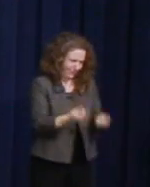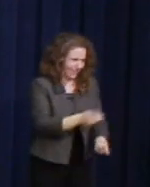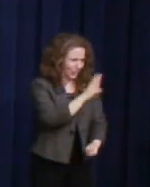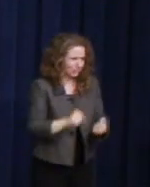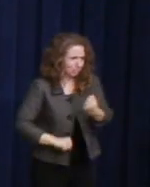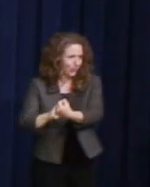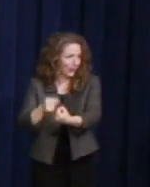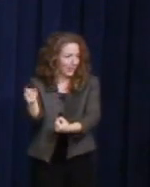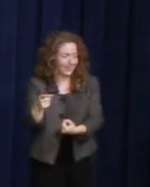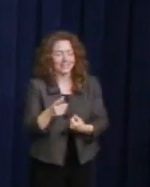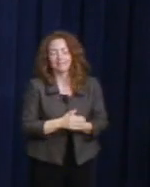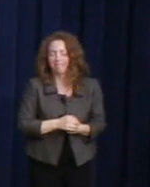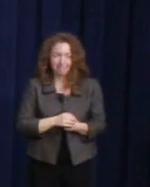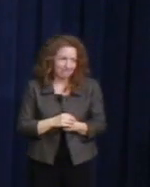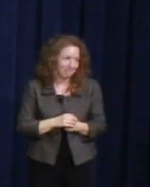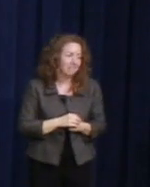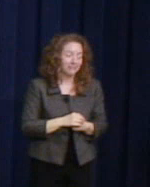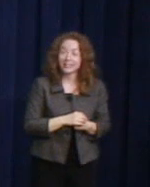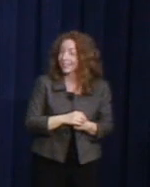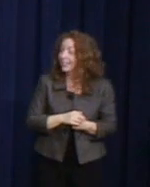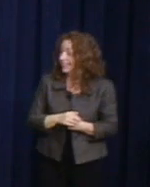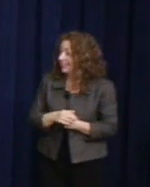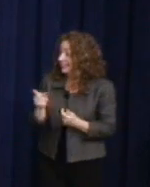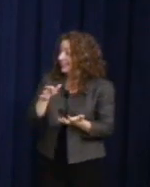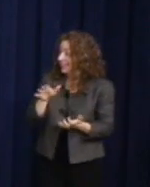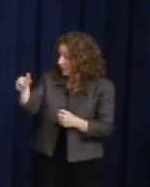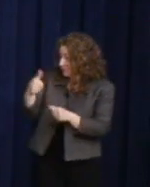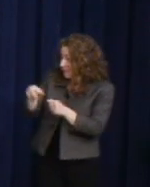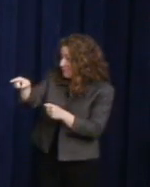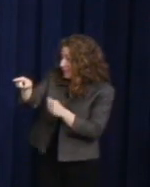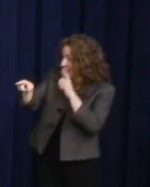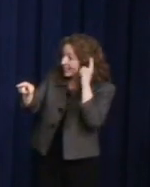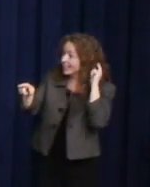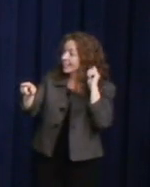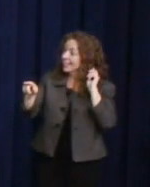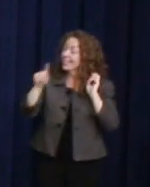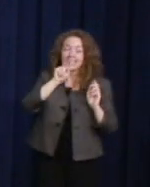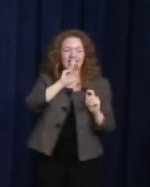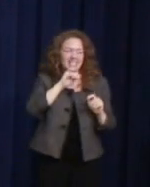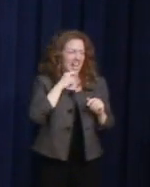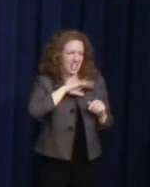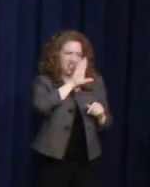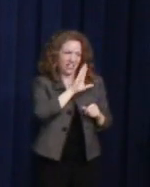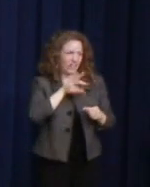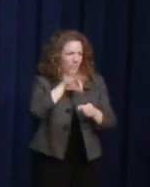You said, "I never vote for a defense bill."